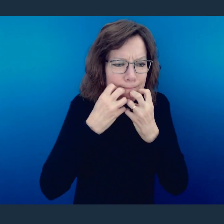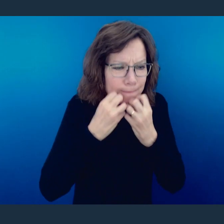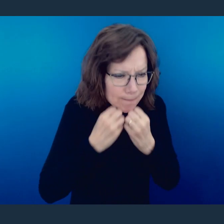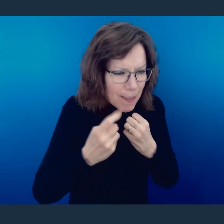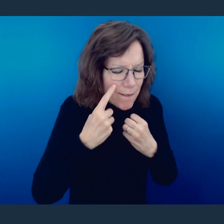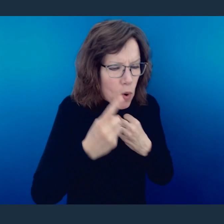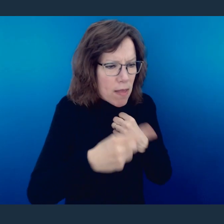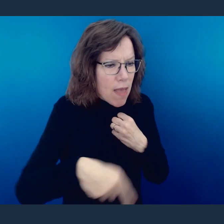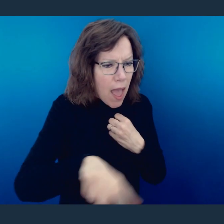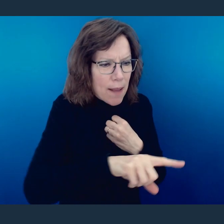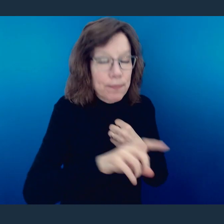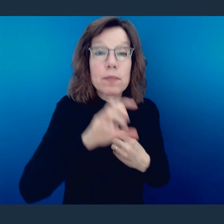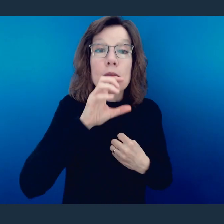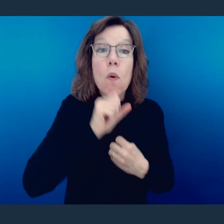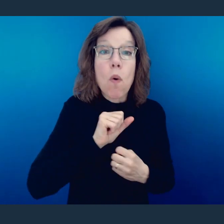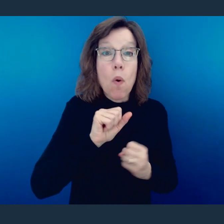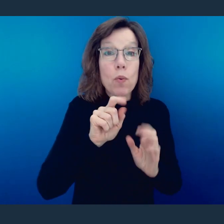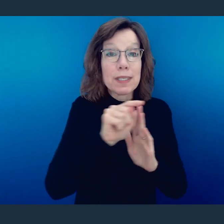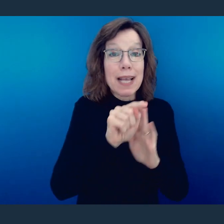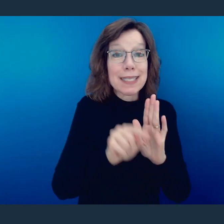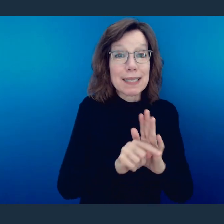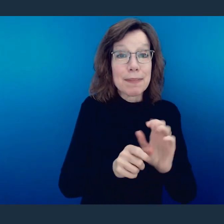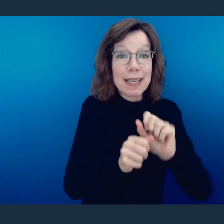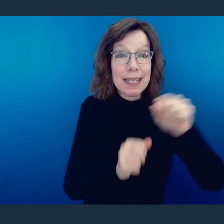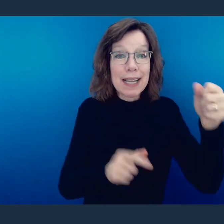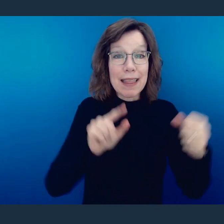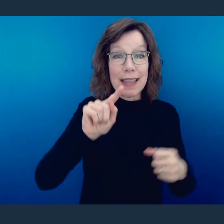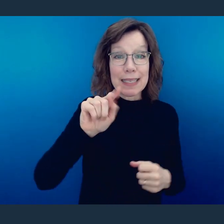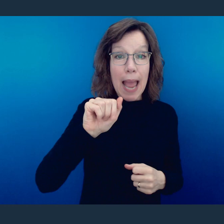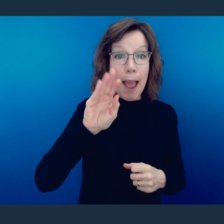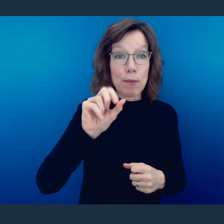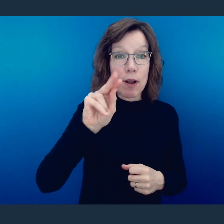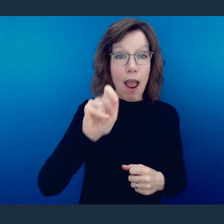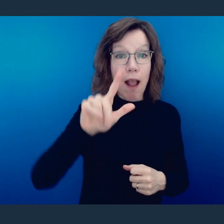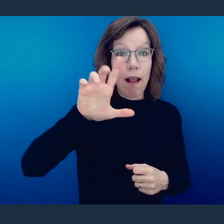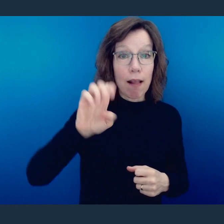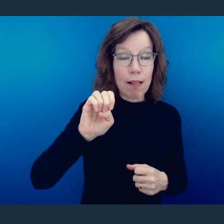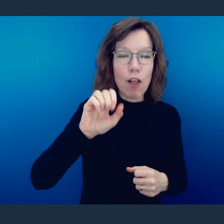cared enough for us that even in the Old Testament when the tabernacle was being built and the